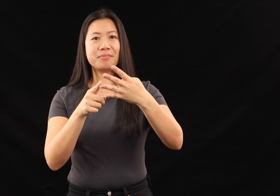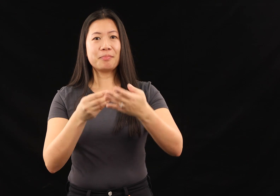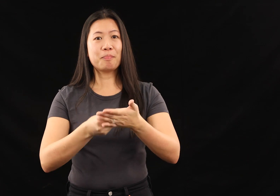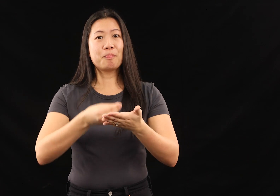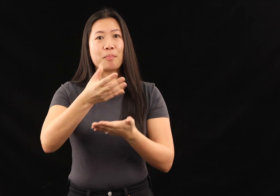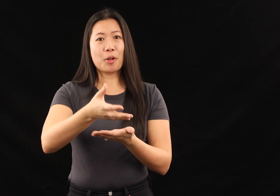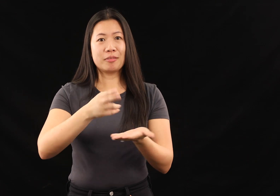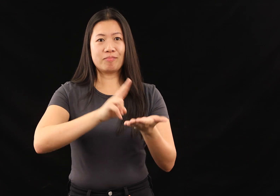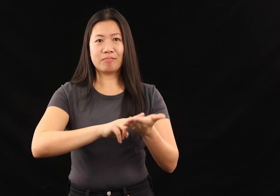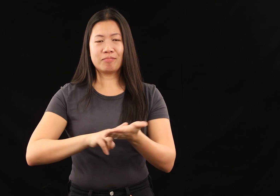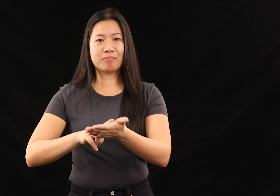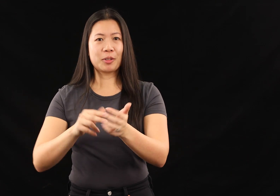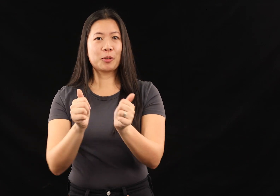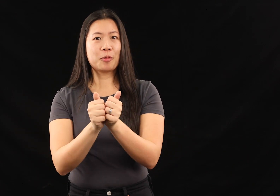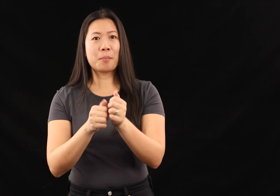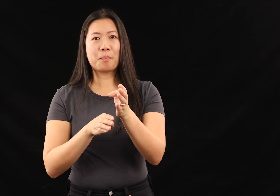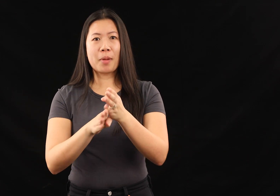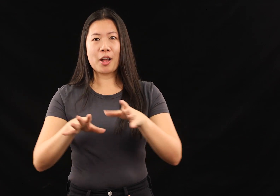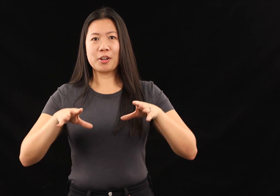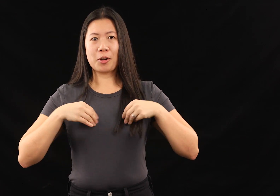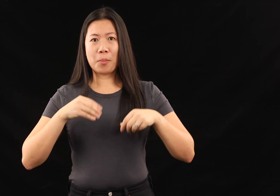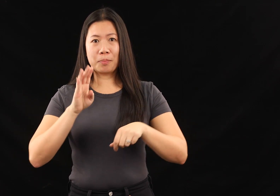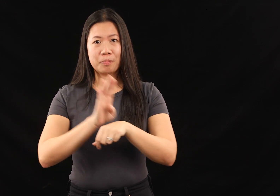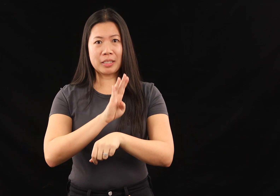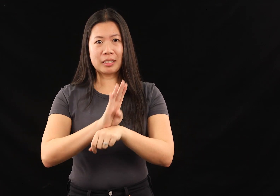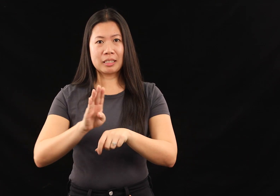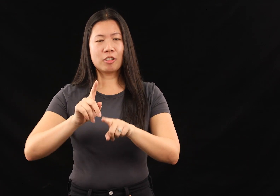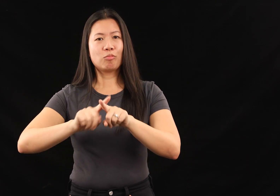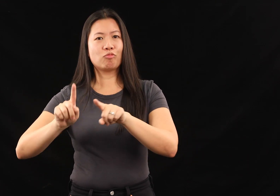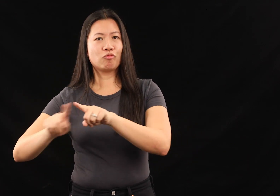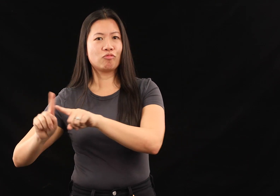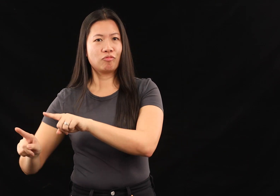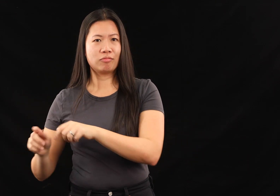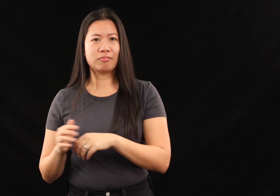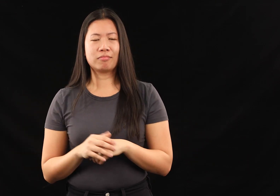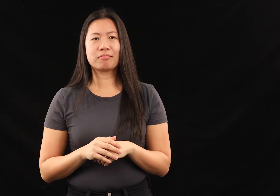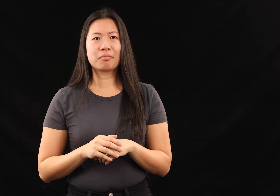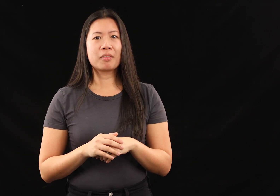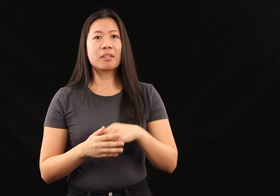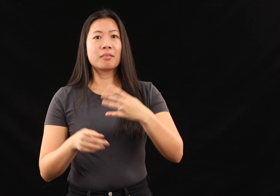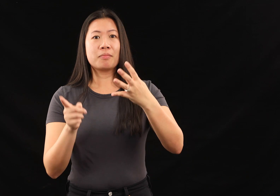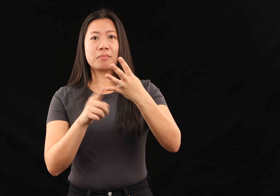the purchasing of contracts with minority-owned vendors and suppliers;